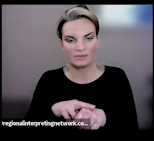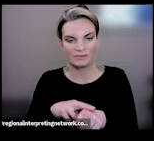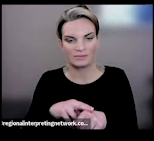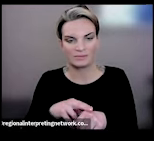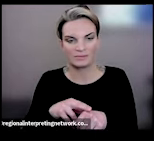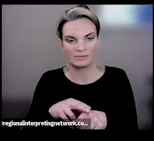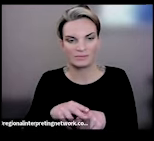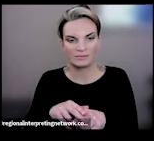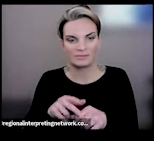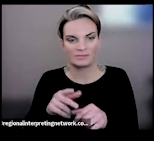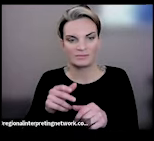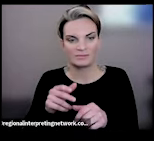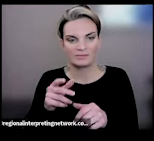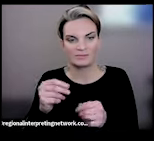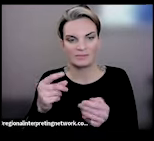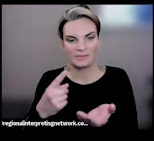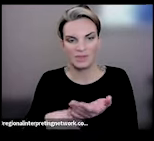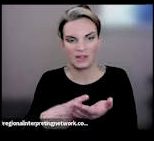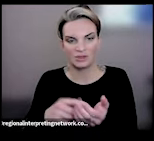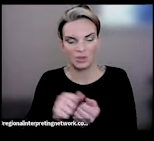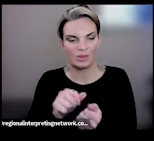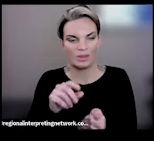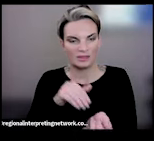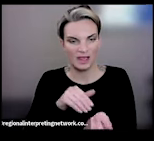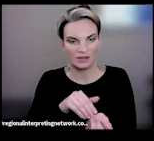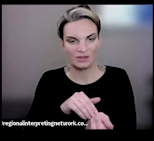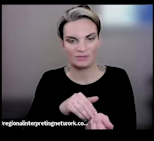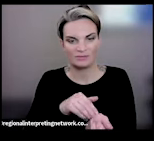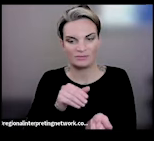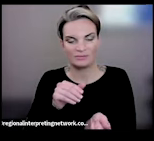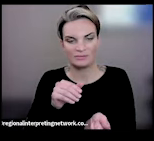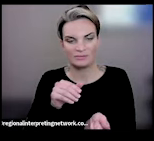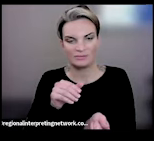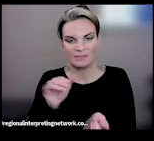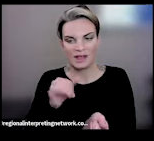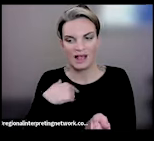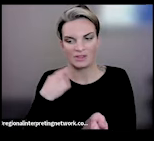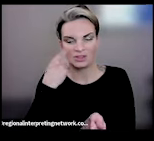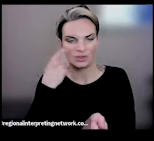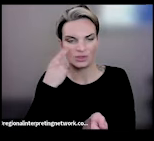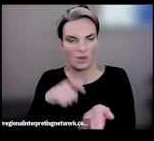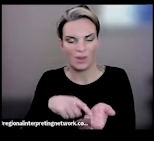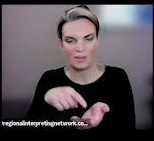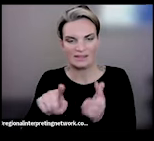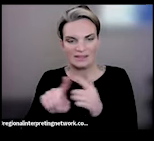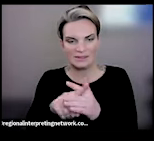exploring the discussion with your doctor, of - okay I just notice these symptoms. I'm wondering